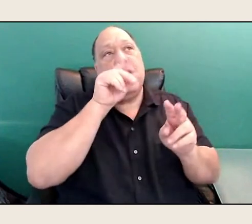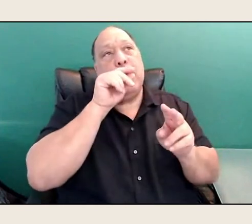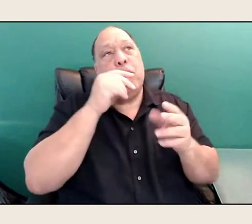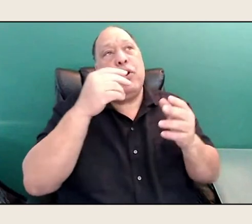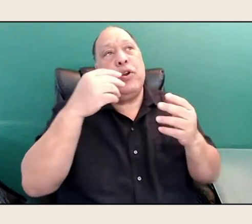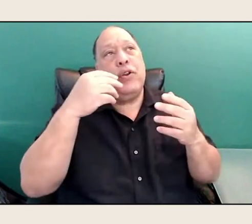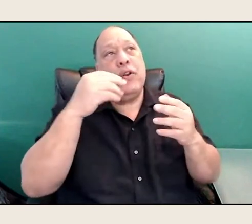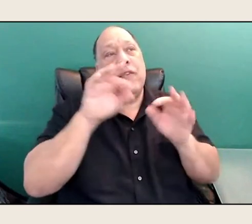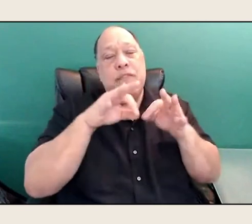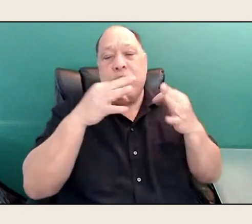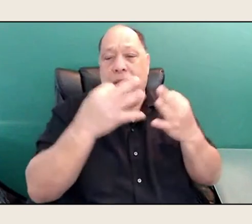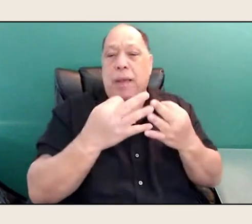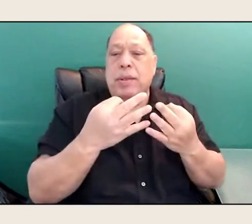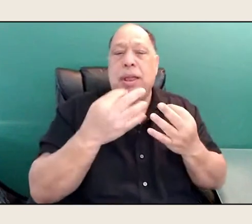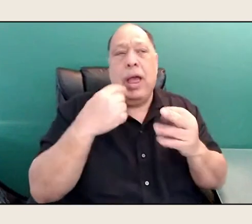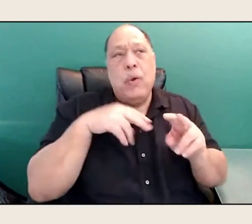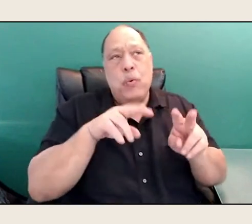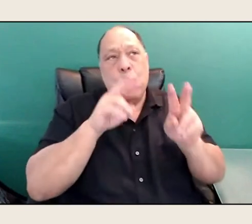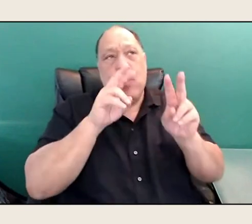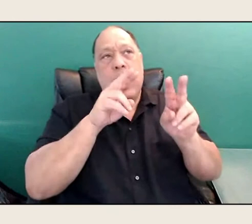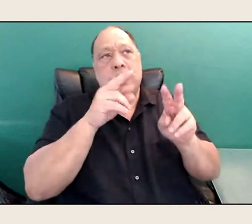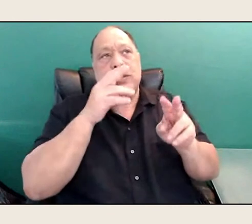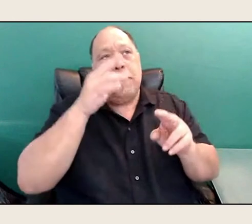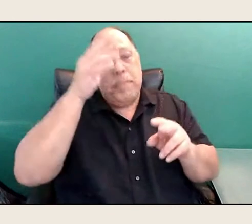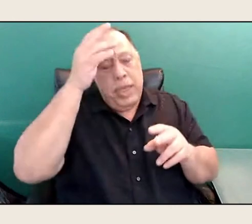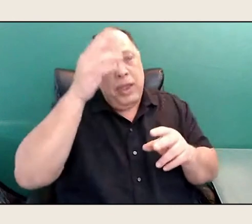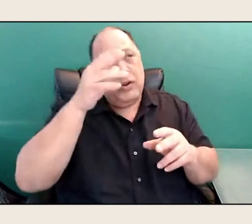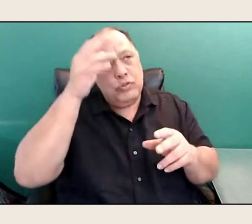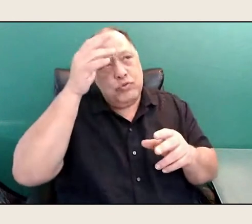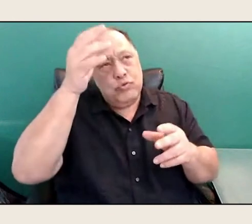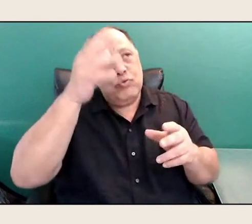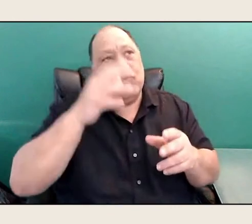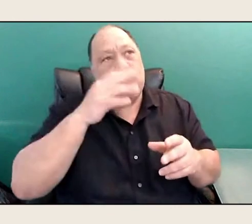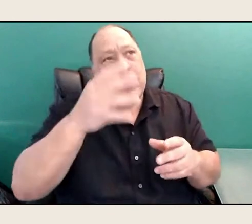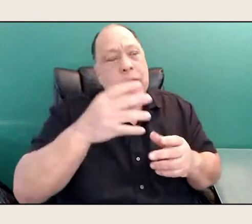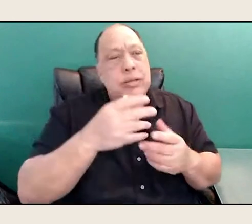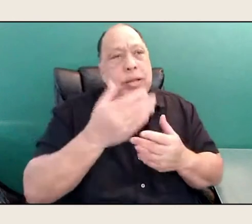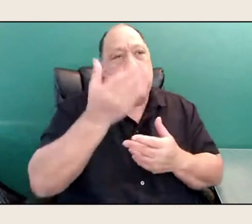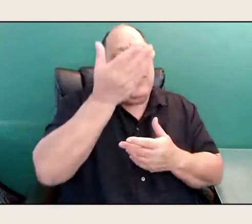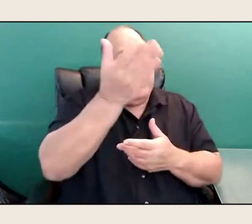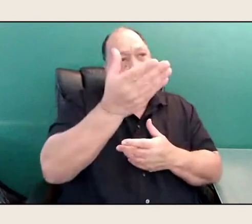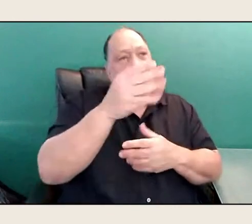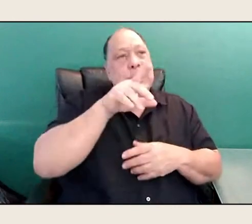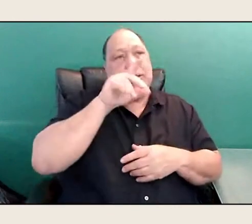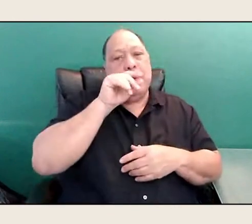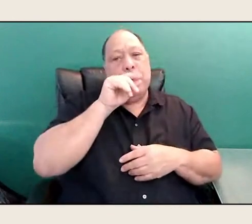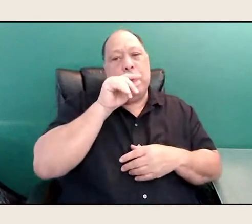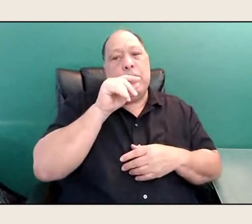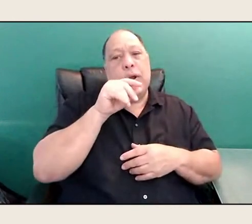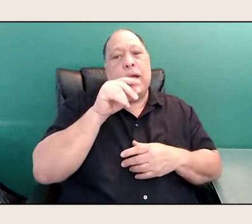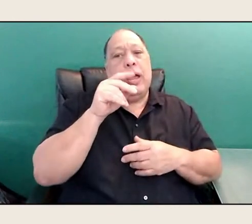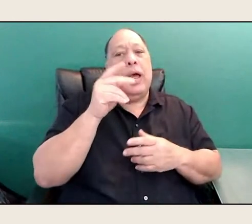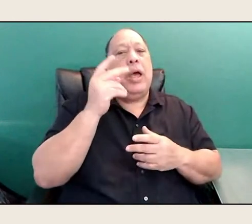I watched her parents, her grandparents, and then here she was. And I watched her whole courtship take place